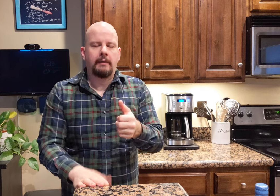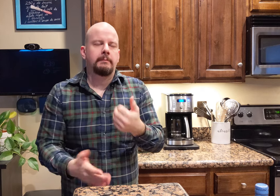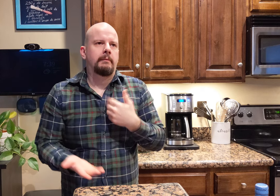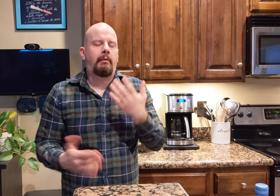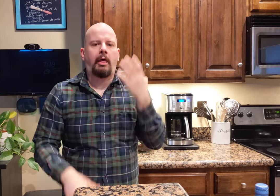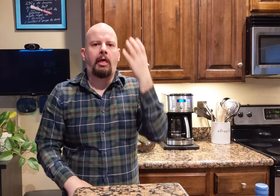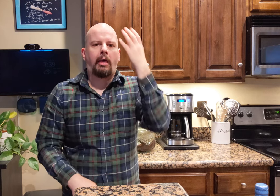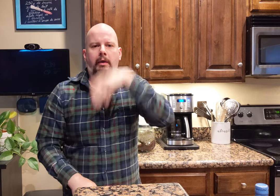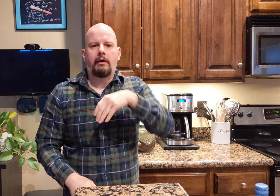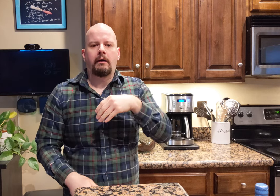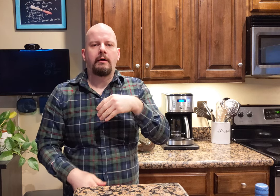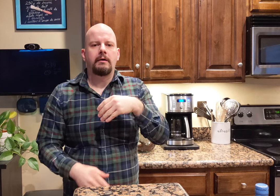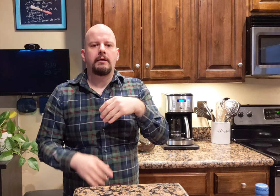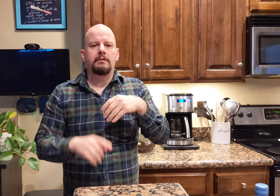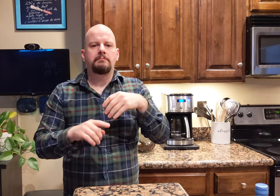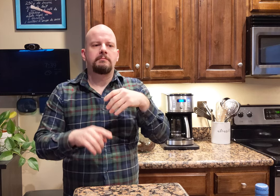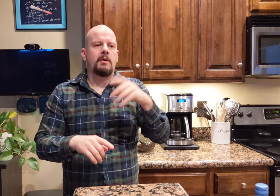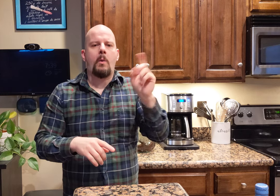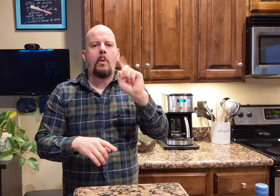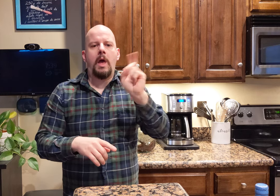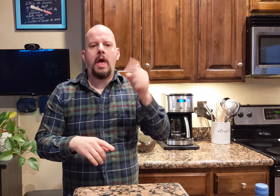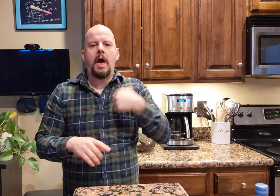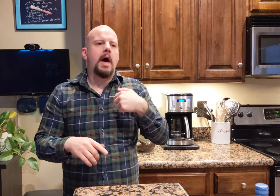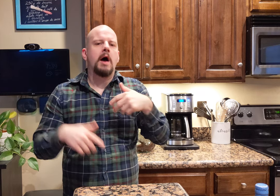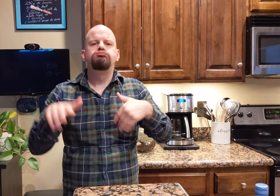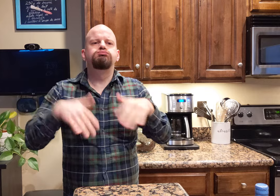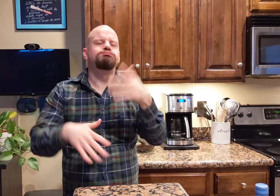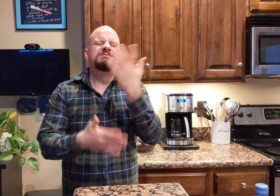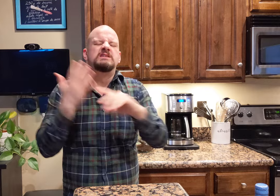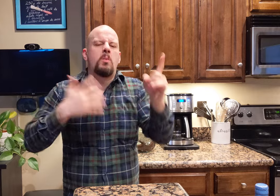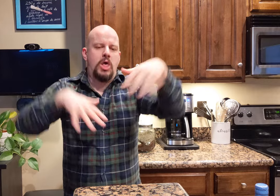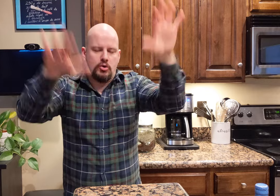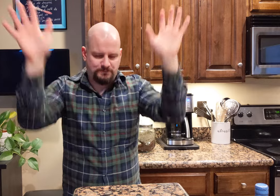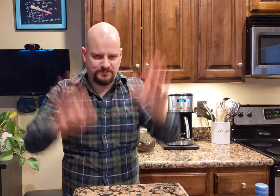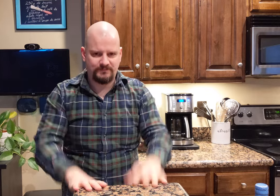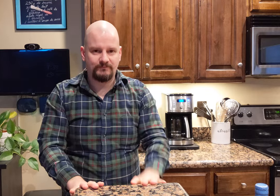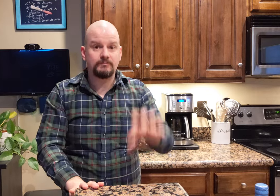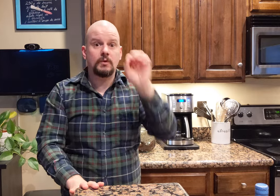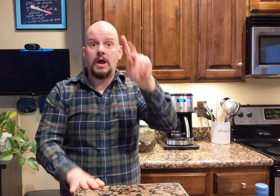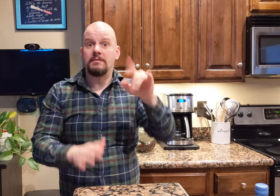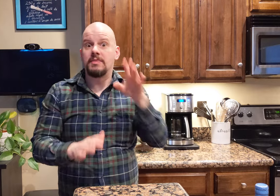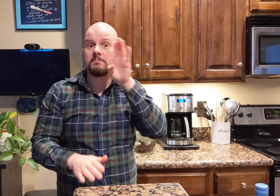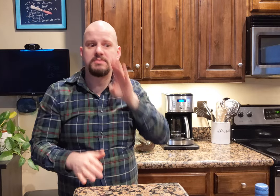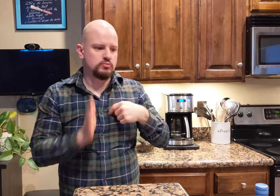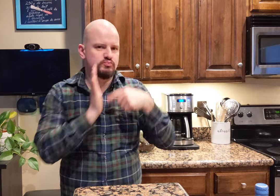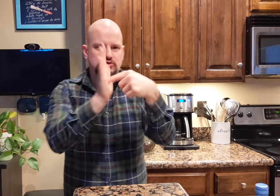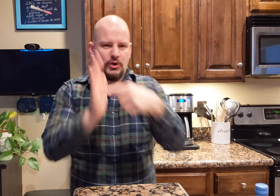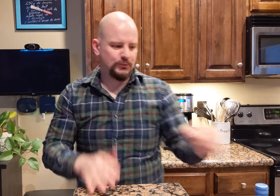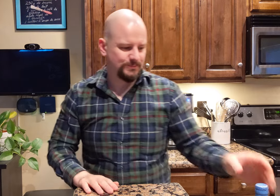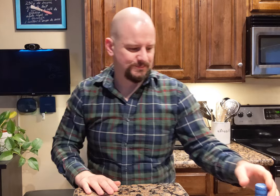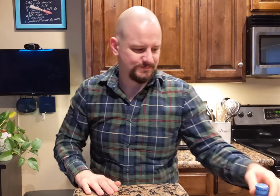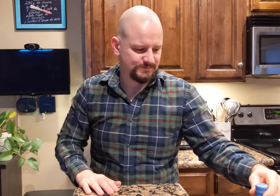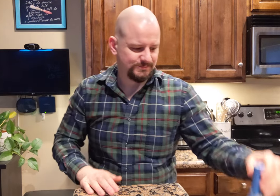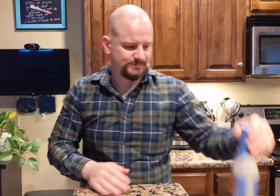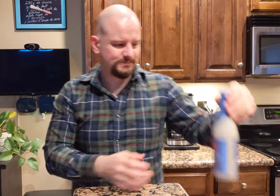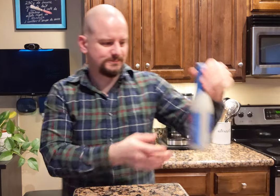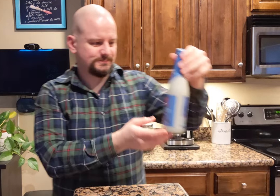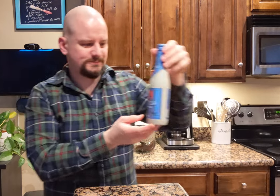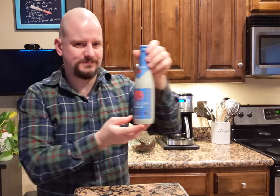I must have been overlooking it somewhere I have been to. OK, I'm going to show you the beer.